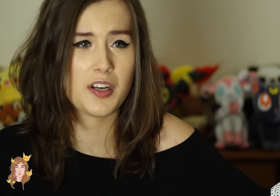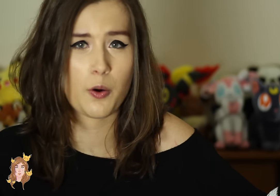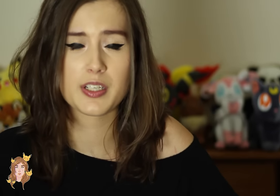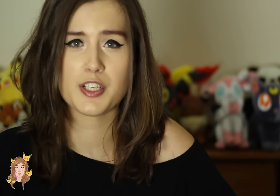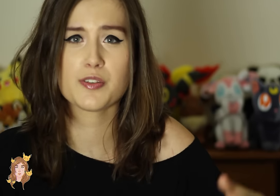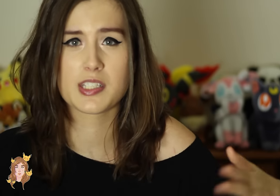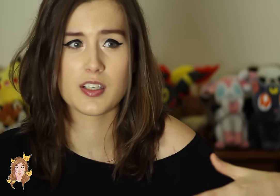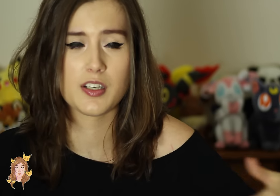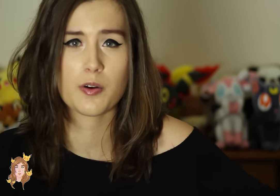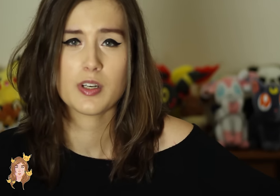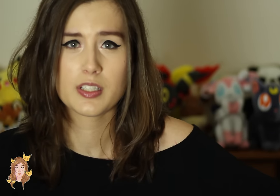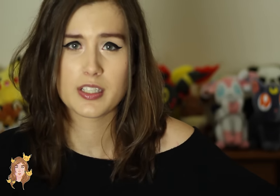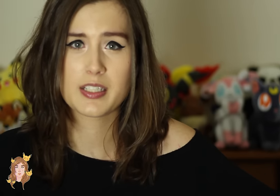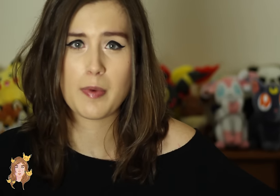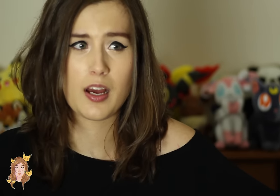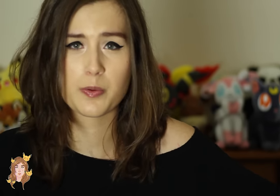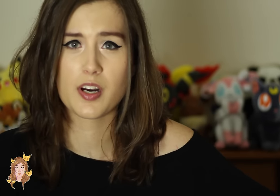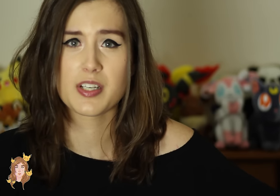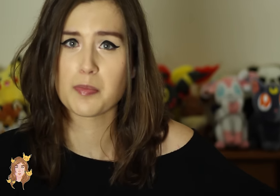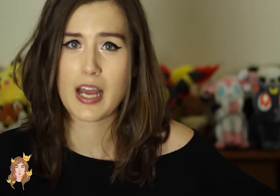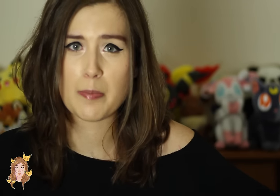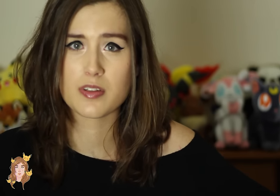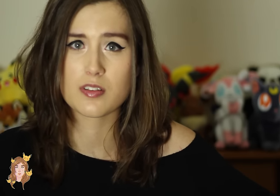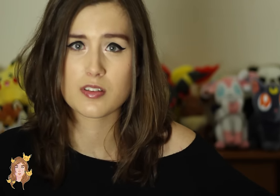and, you know, continue to kick some ass whenever something happens.